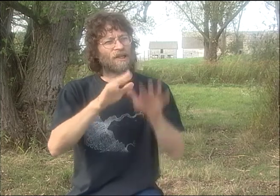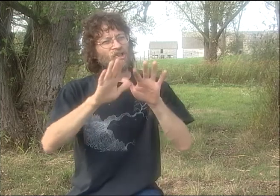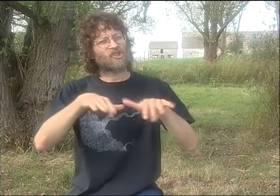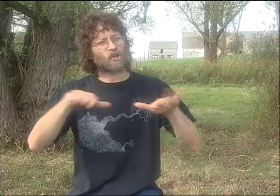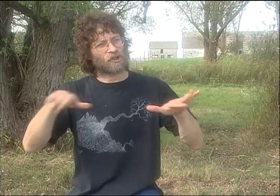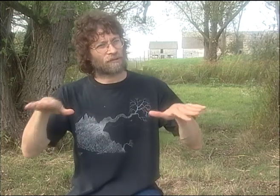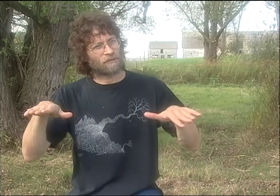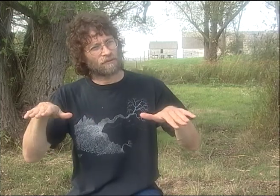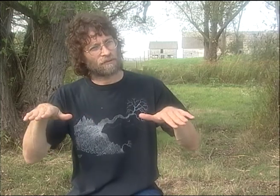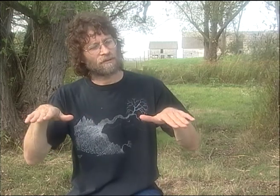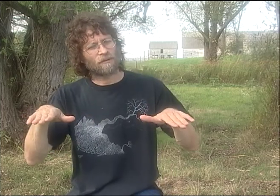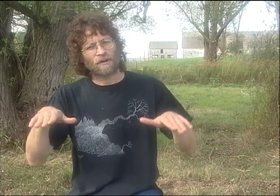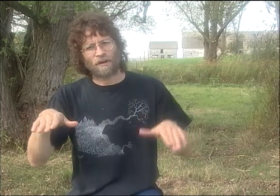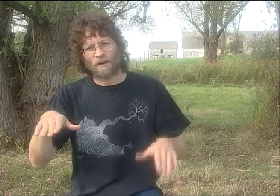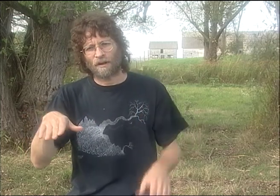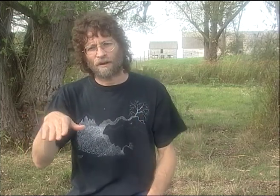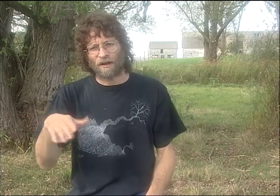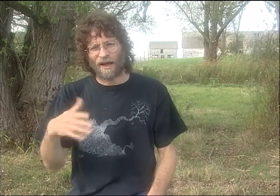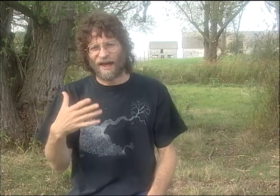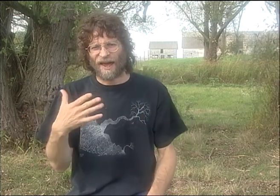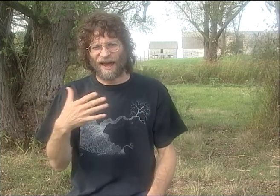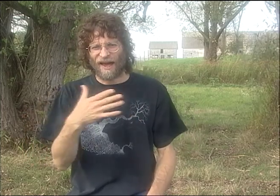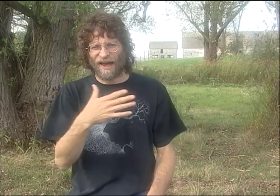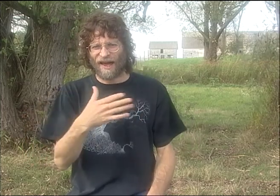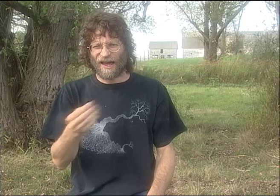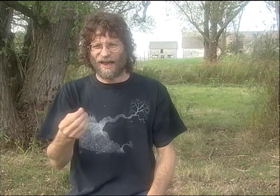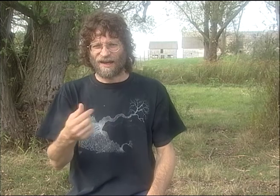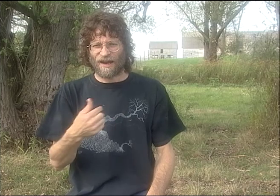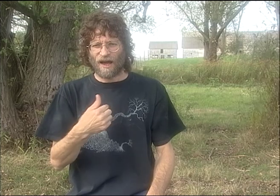I CREATED A POEM WITH DEBBIE CALLED "MISSING CHILDREN."